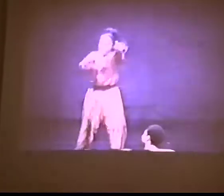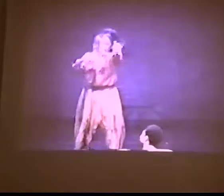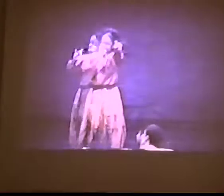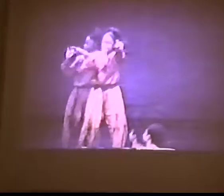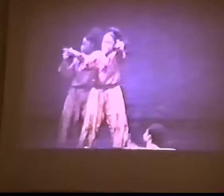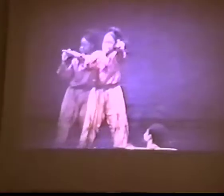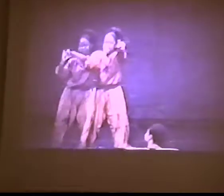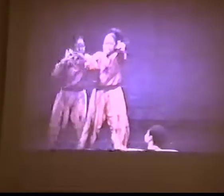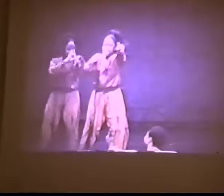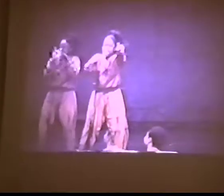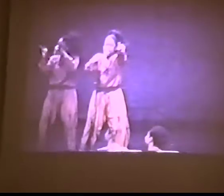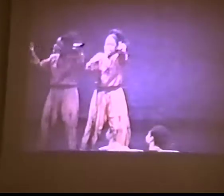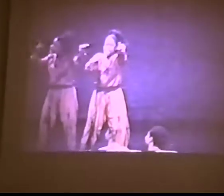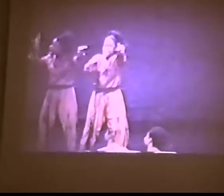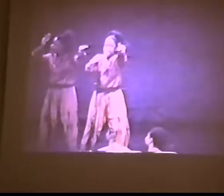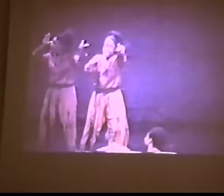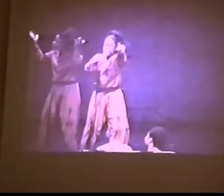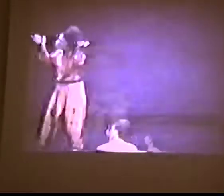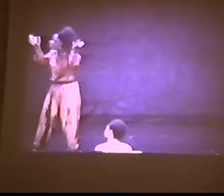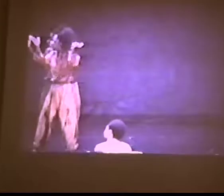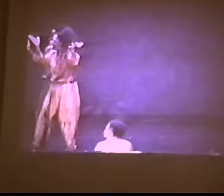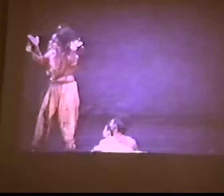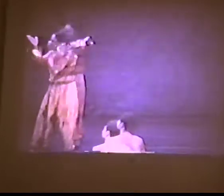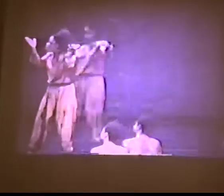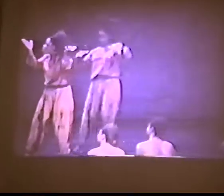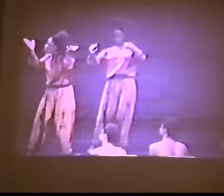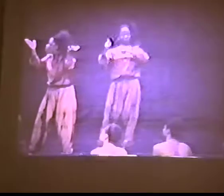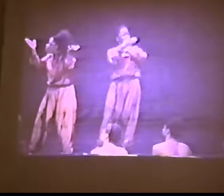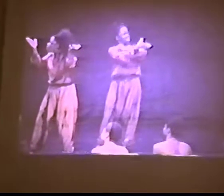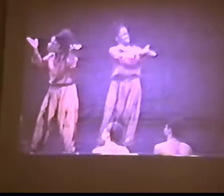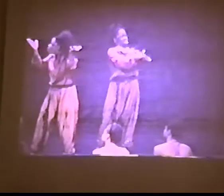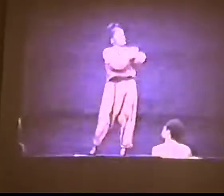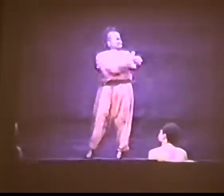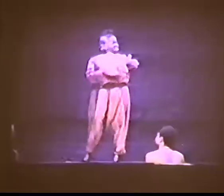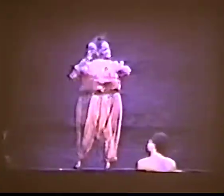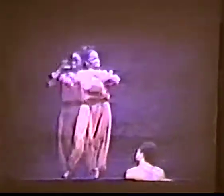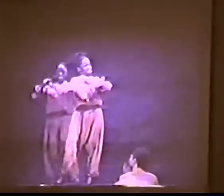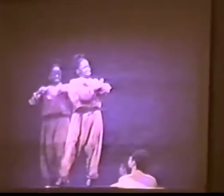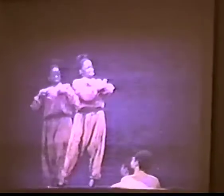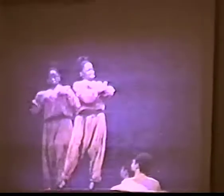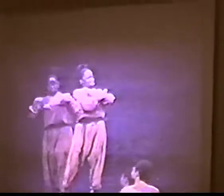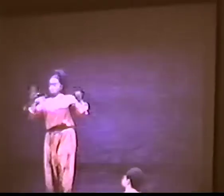WOW! YOU UNDERSTANDIN' HIM?